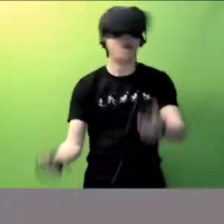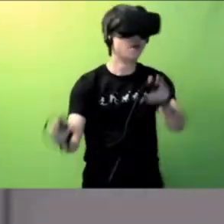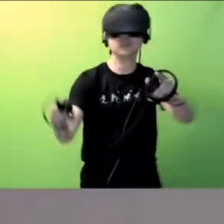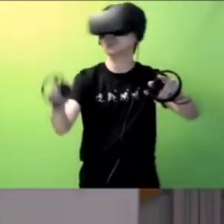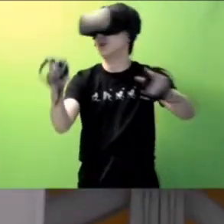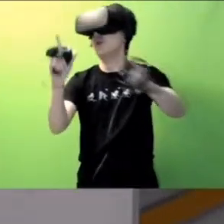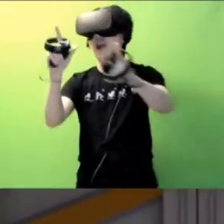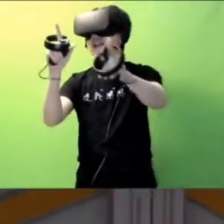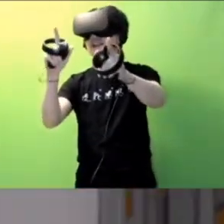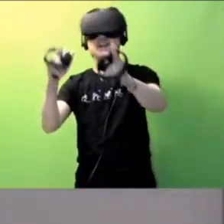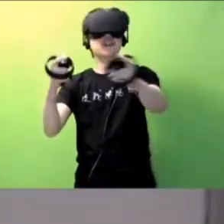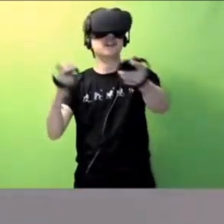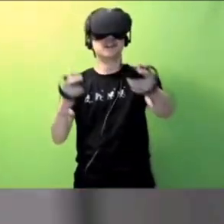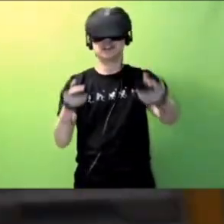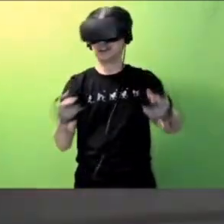Woah! Wait!